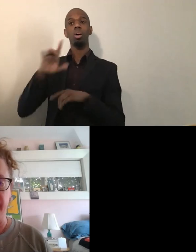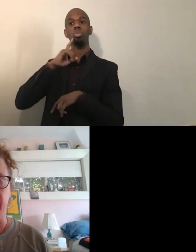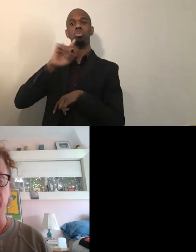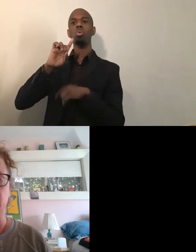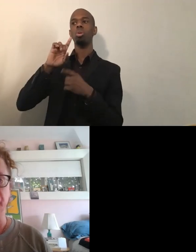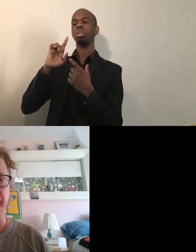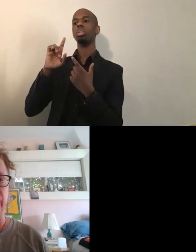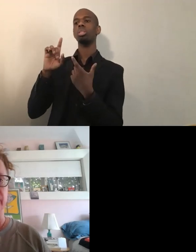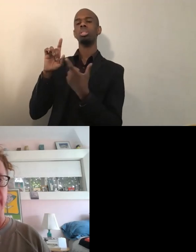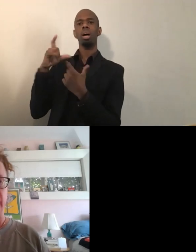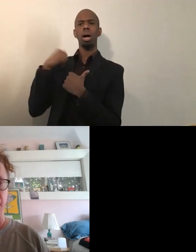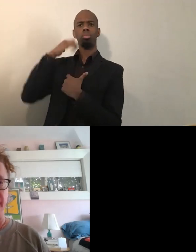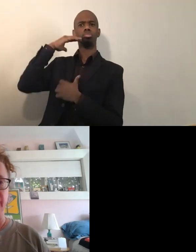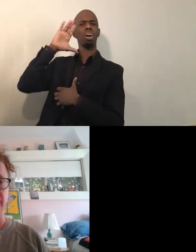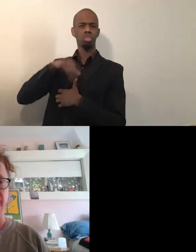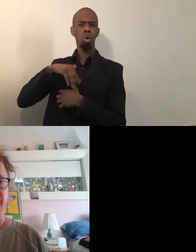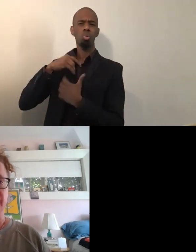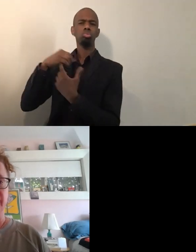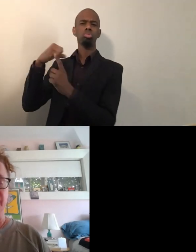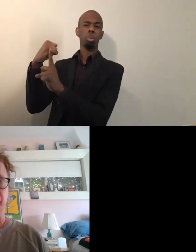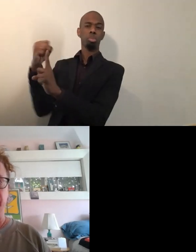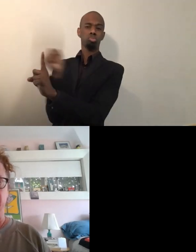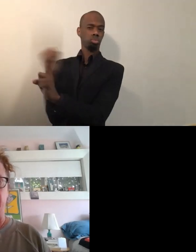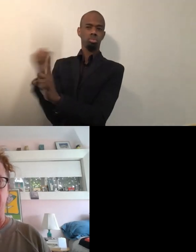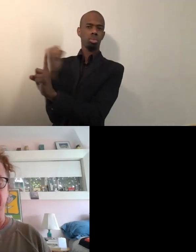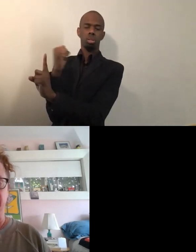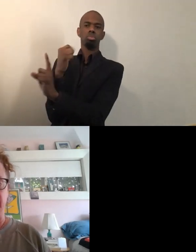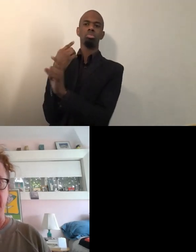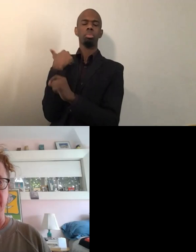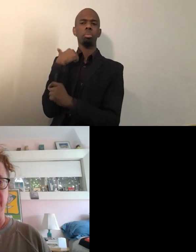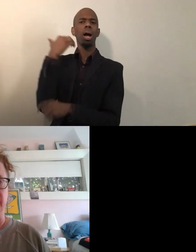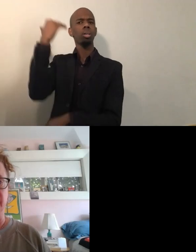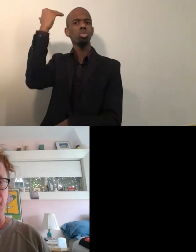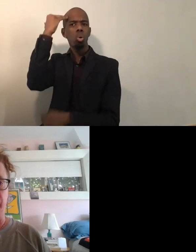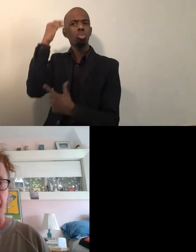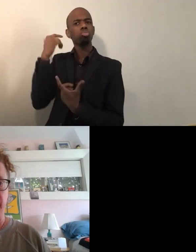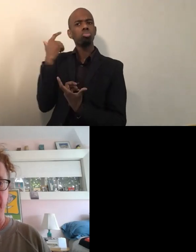that I know has been there intellectually, but to actually see it in front of me,